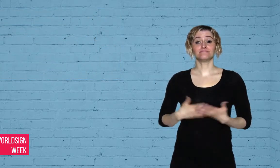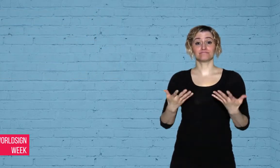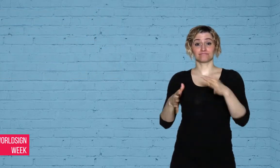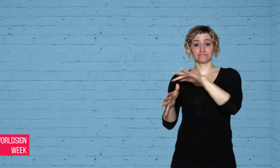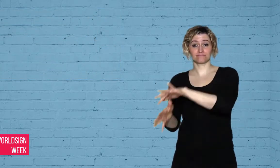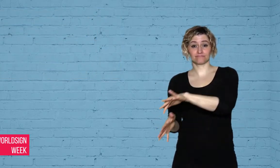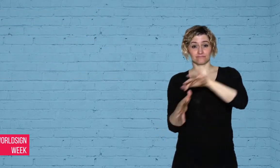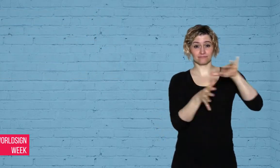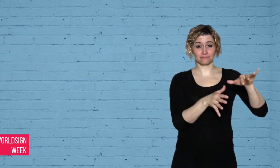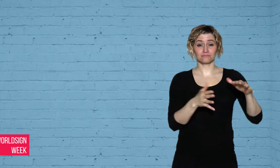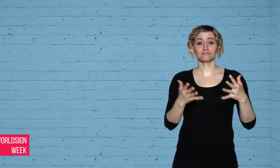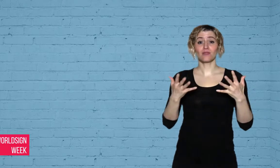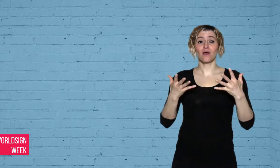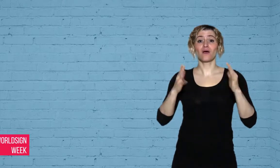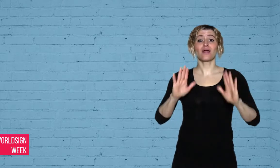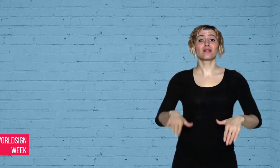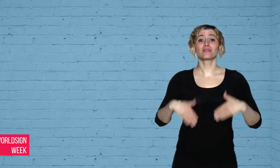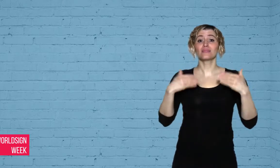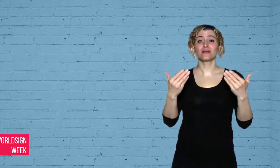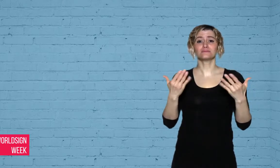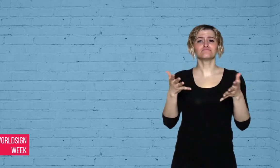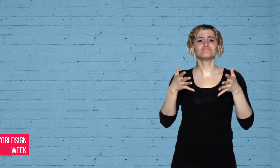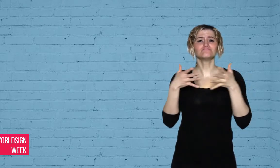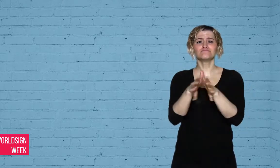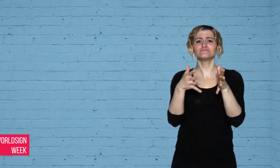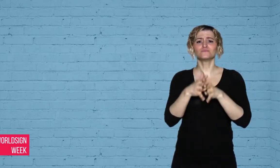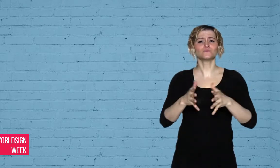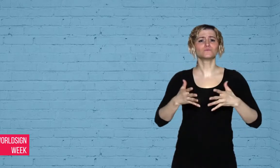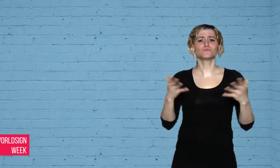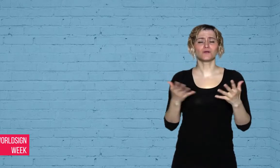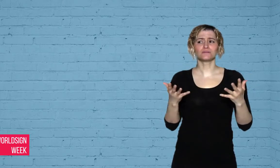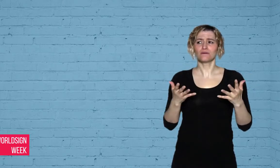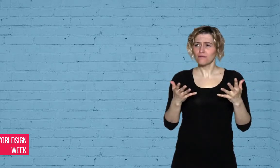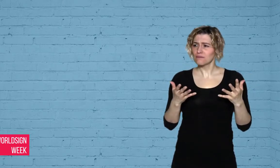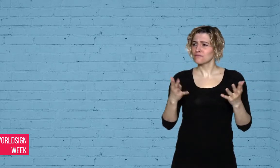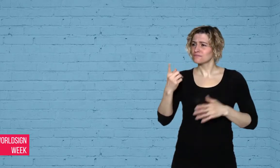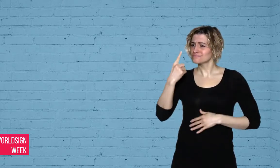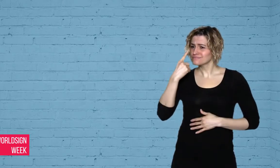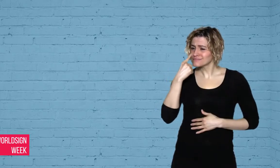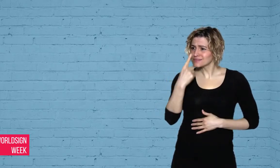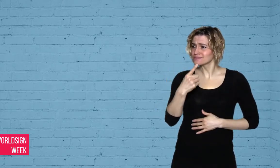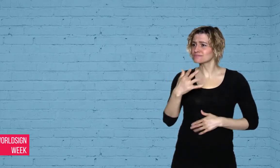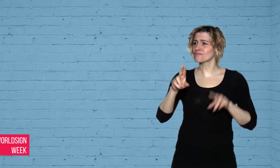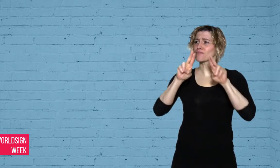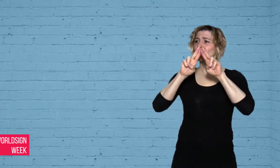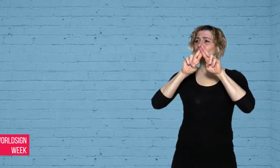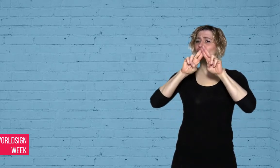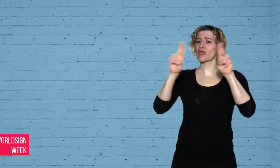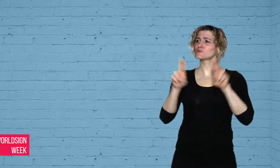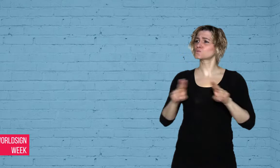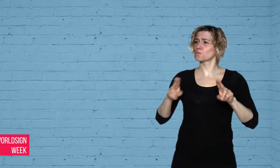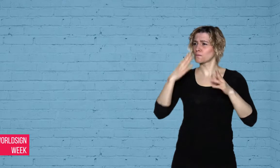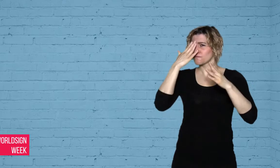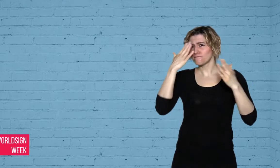Next news, international global brands